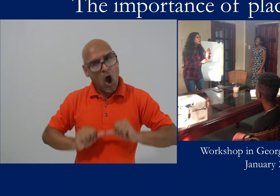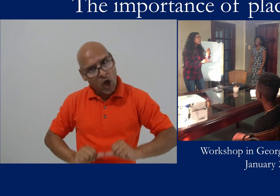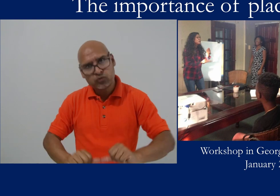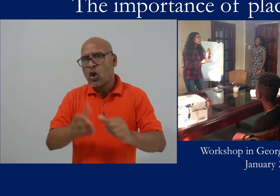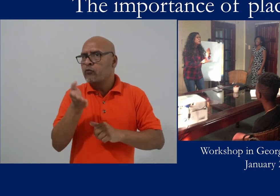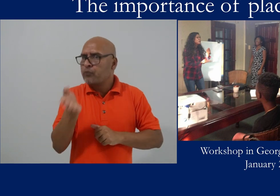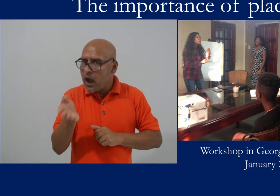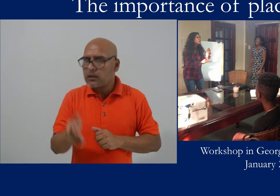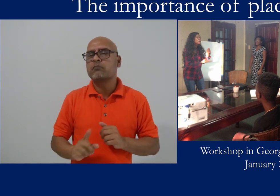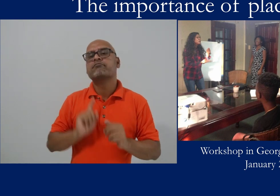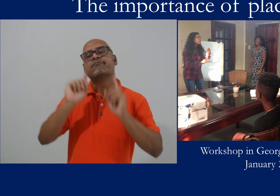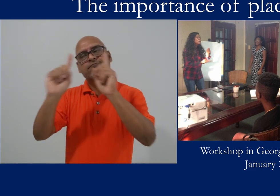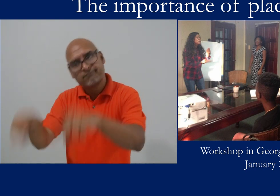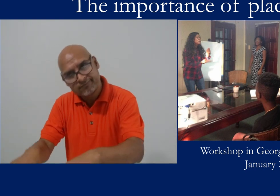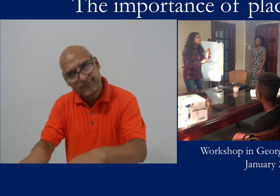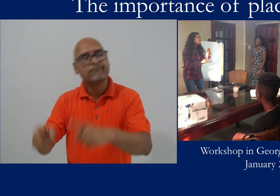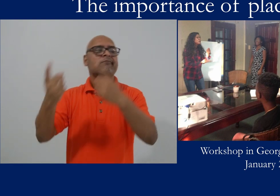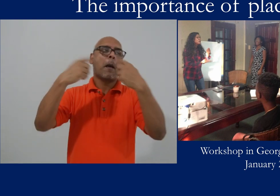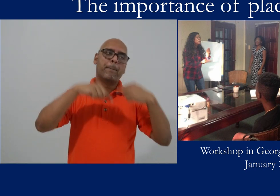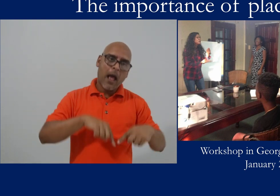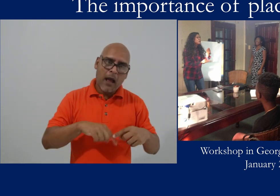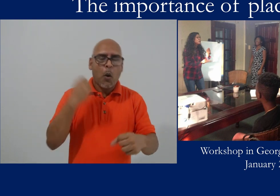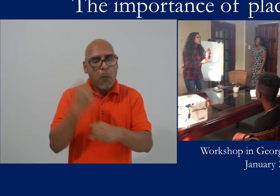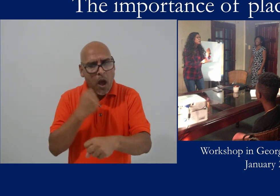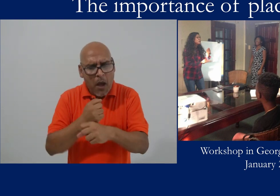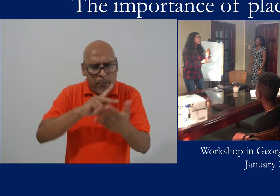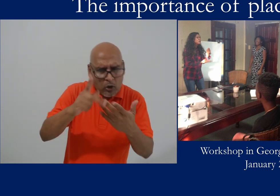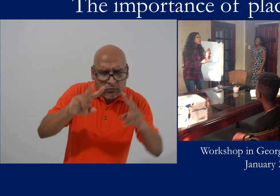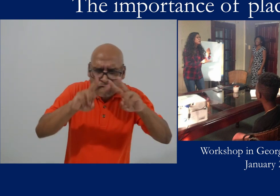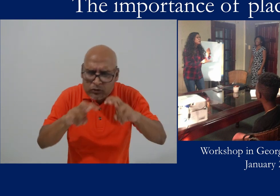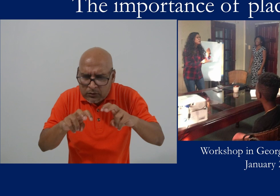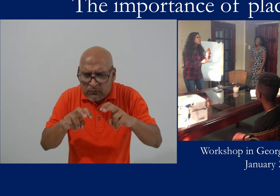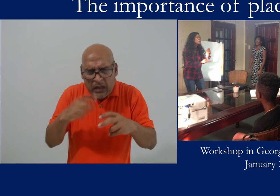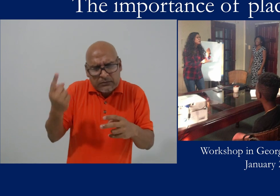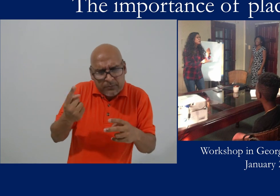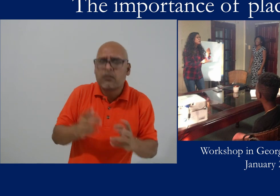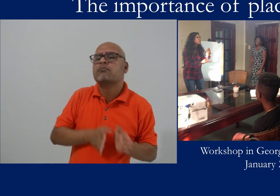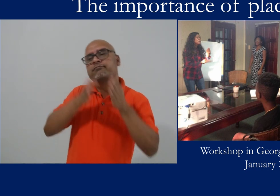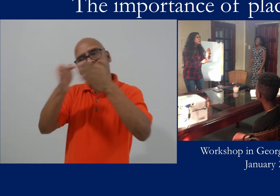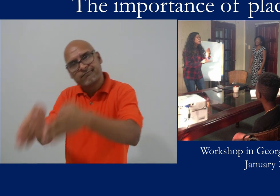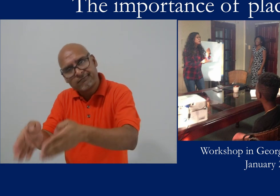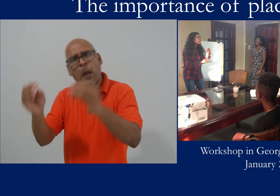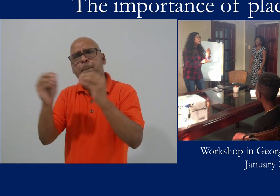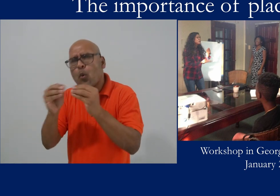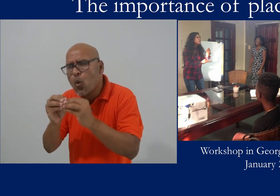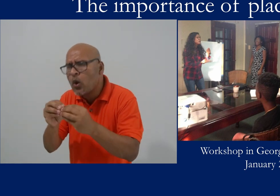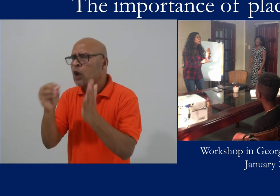else and never coming back. It's important for us to make regular visits to continue our work